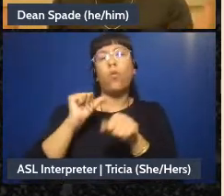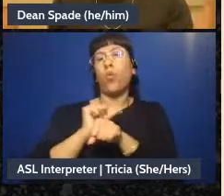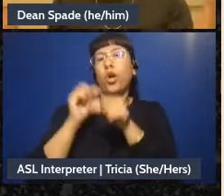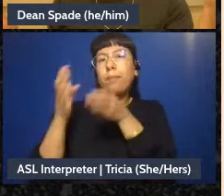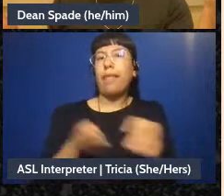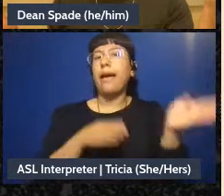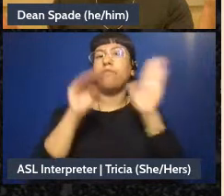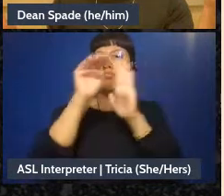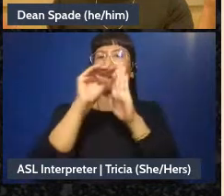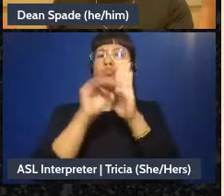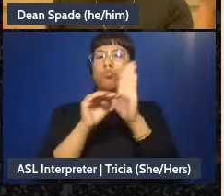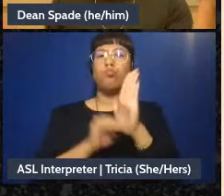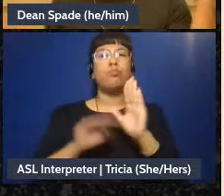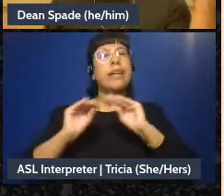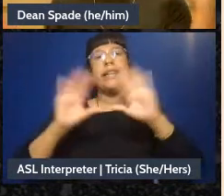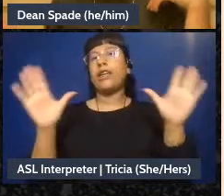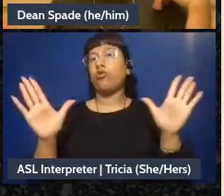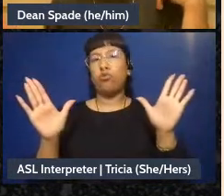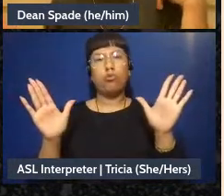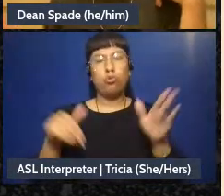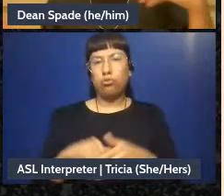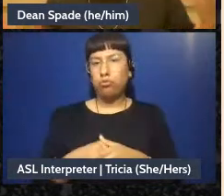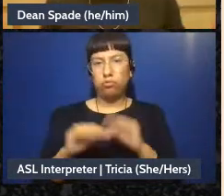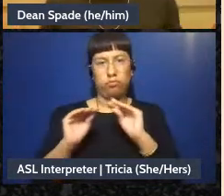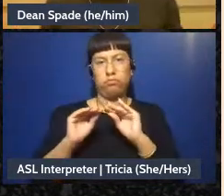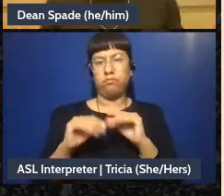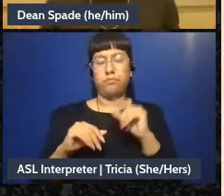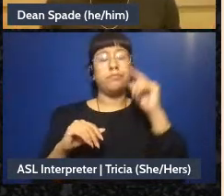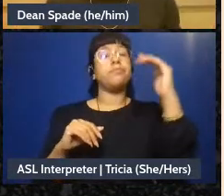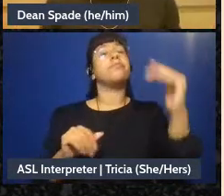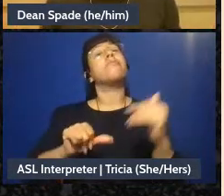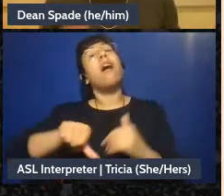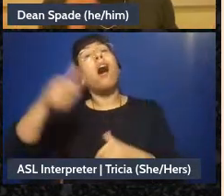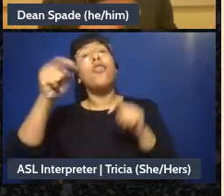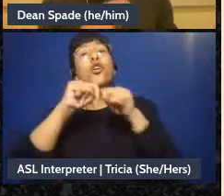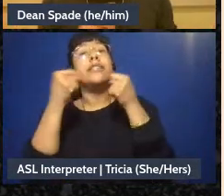clear plan, and then people on other teams can read it and be like “oh right that's,